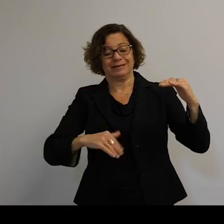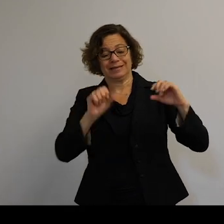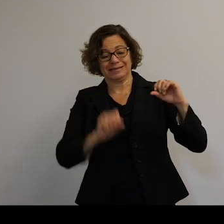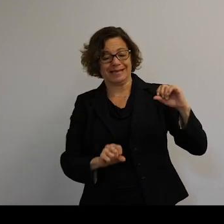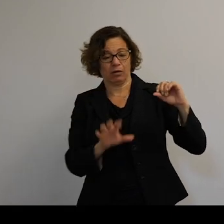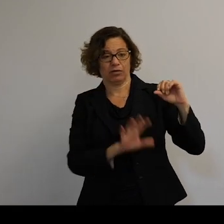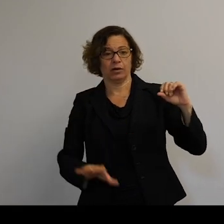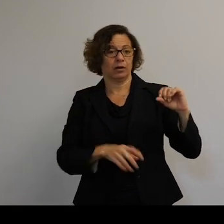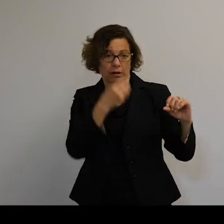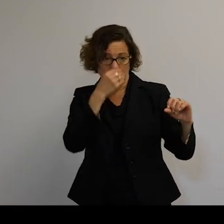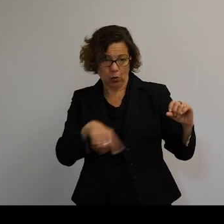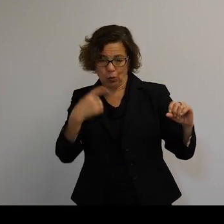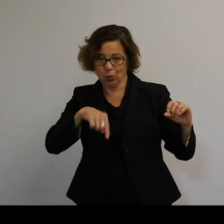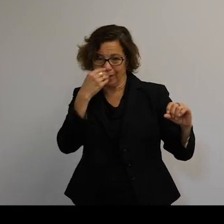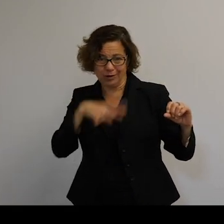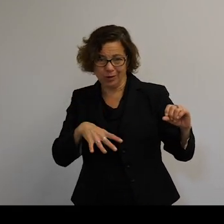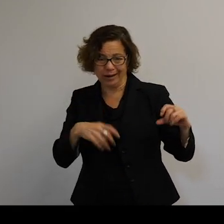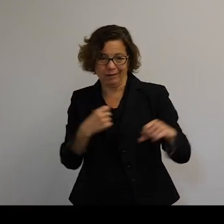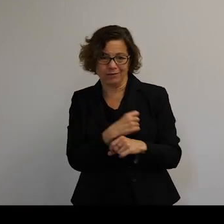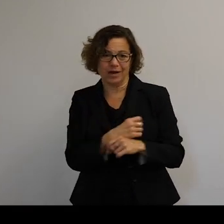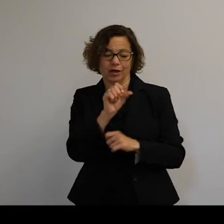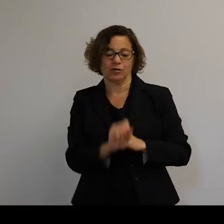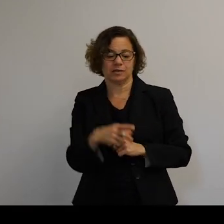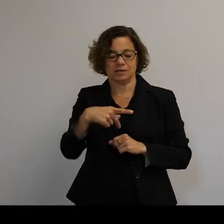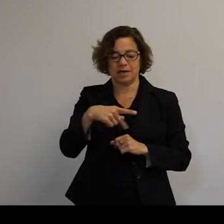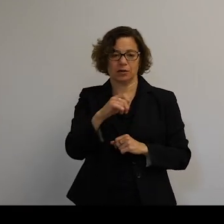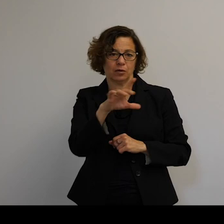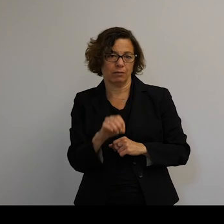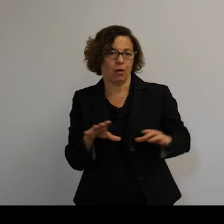because no one really cares. No one is fighting over the South Pole yet.